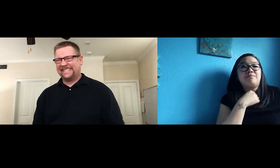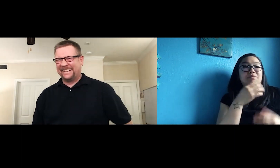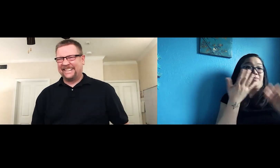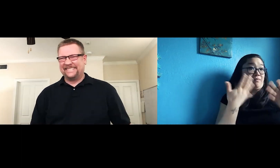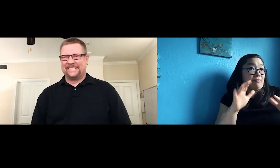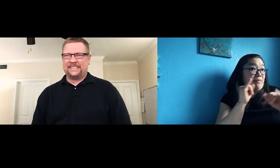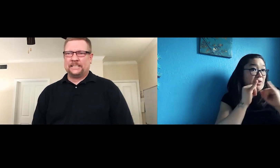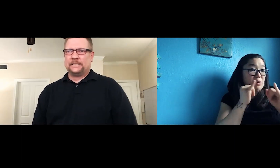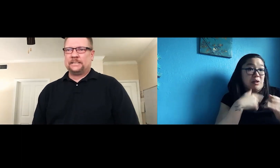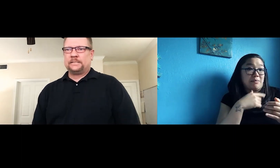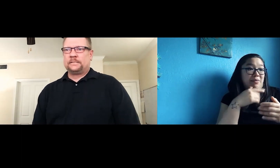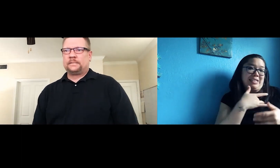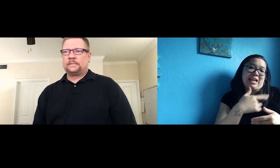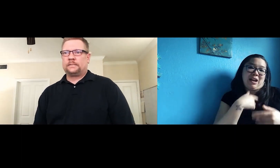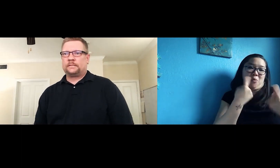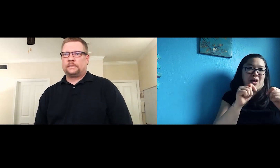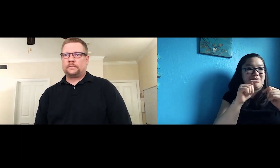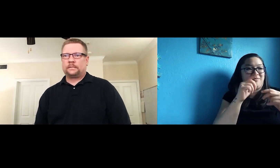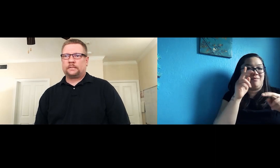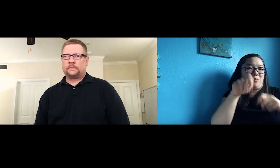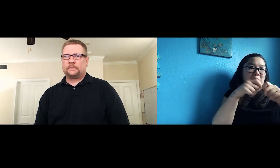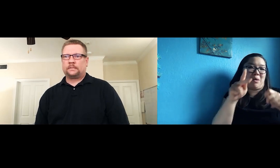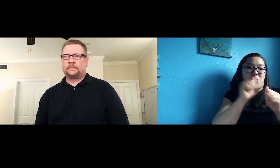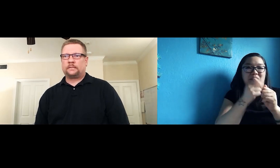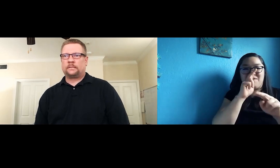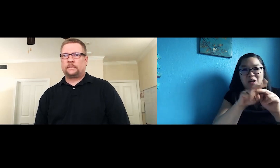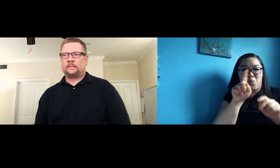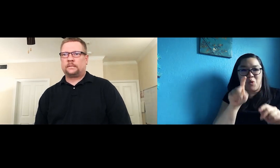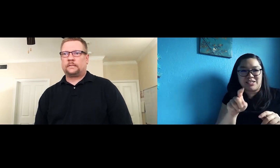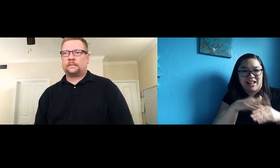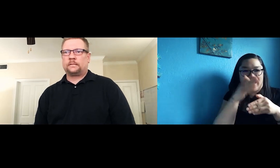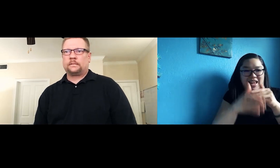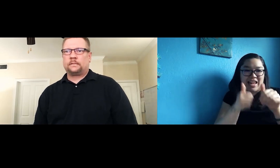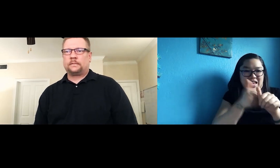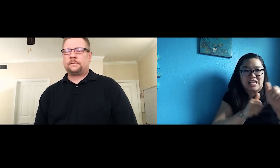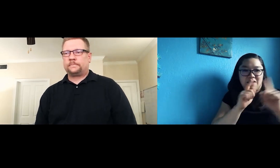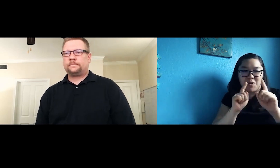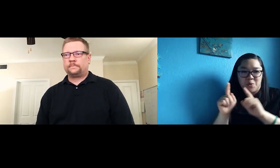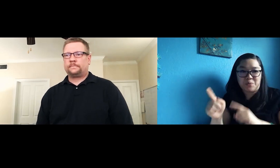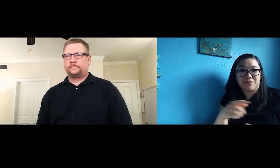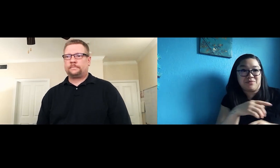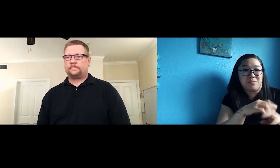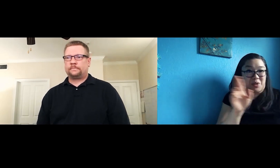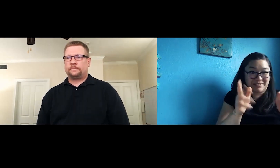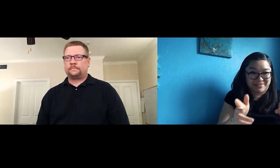So, that concludes the interview. We tend to wrap up these interviews with a few final fun questions. Are you ready?